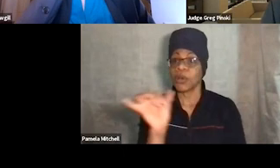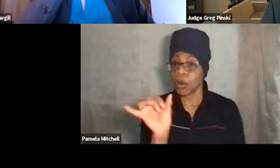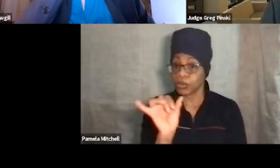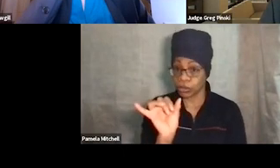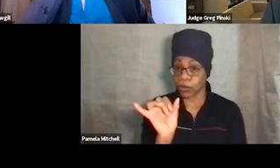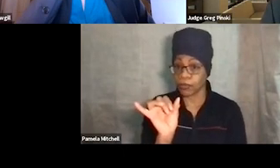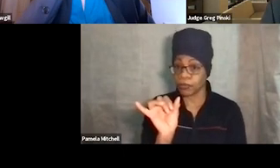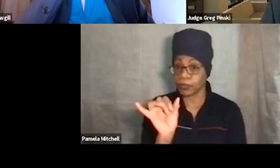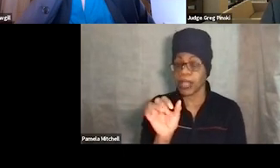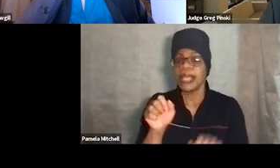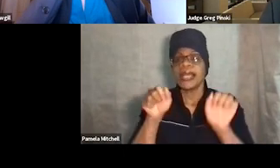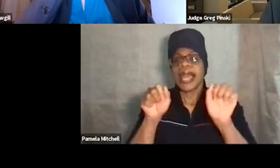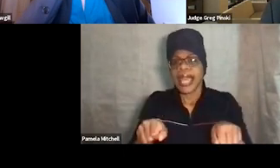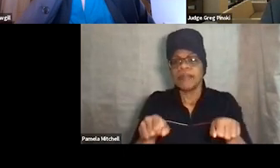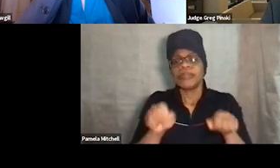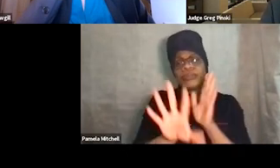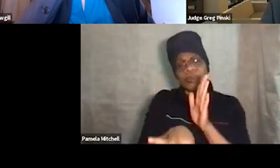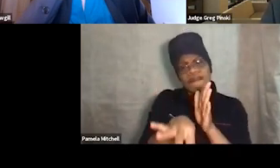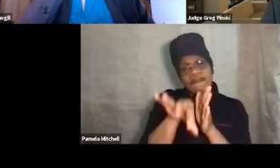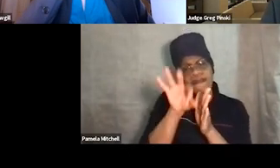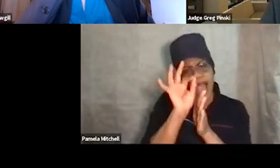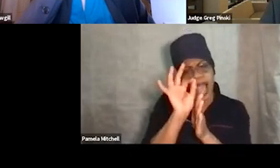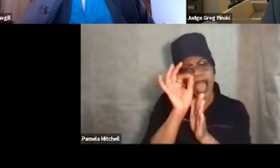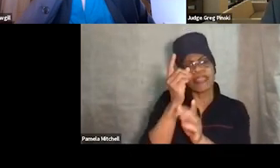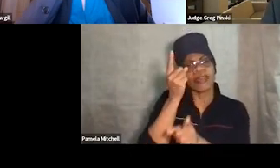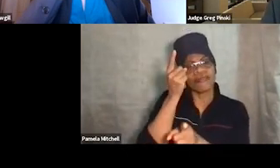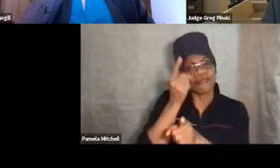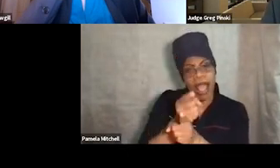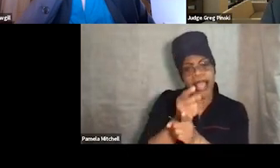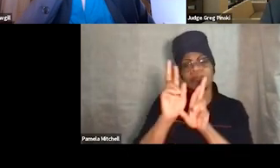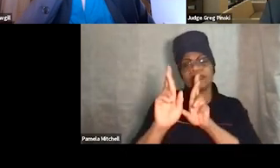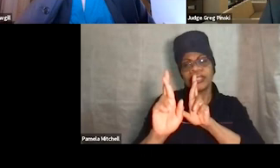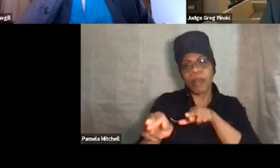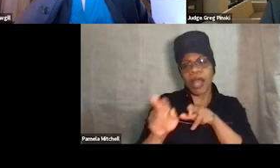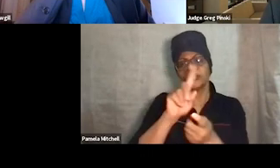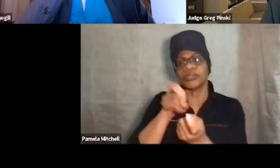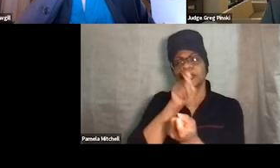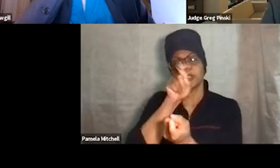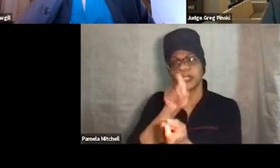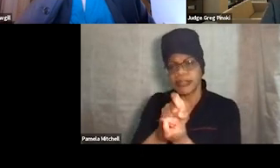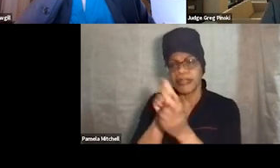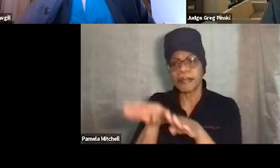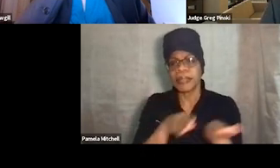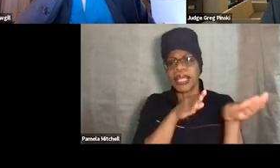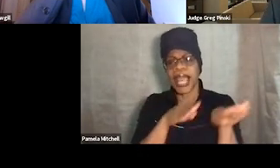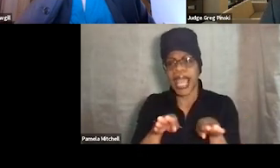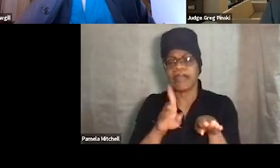Being able to find the right response to a particular behavior is absolutely important.